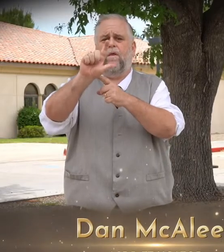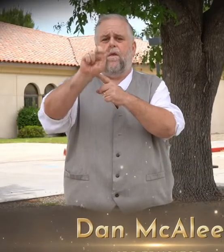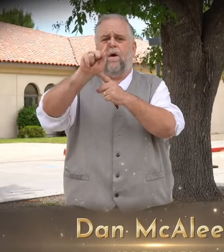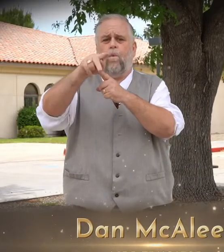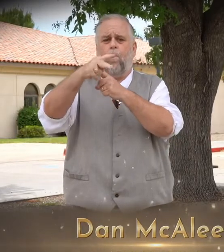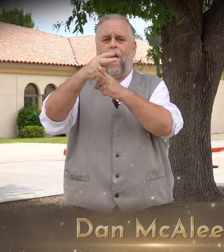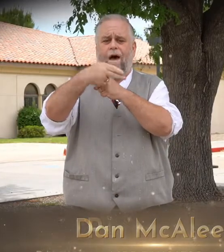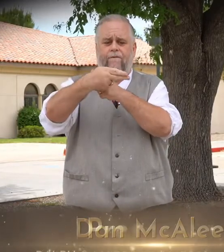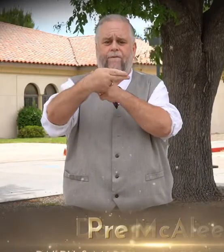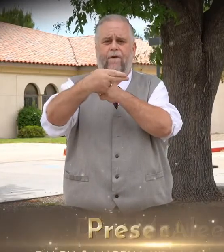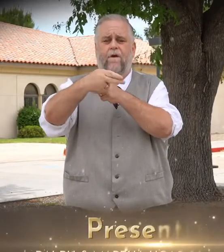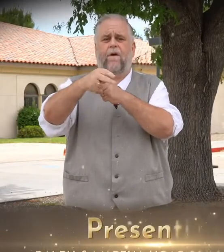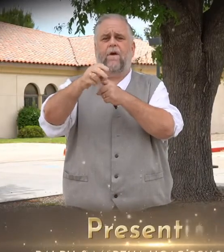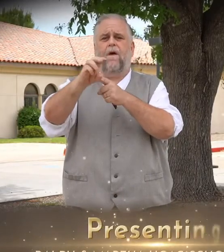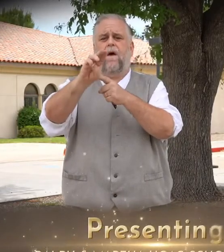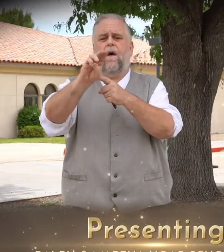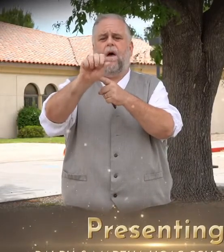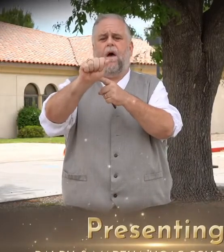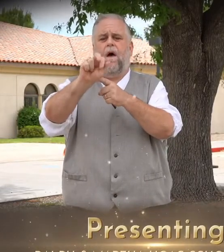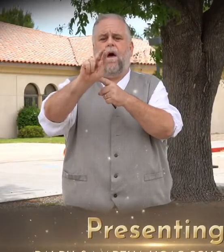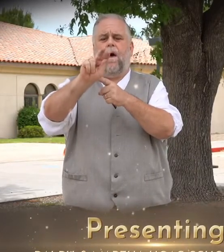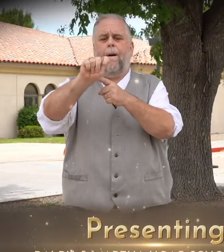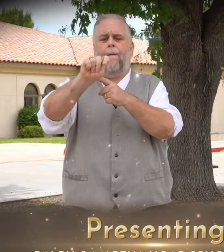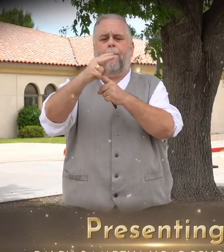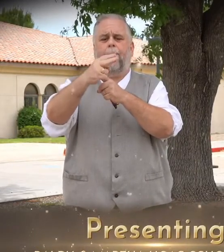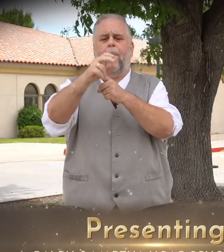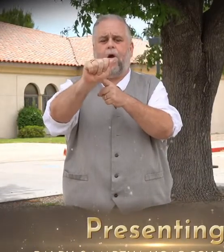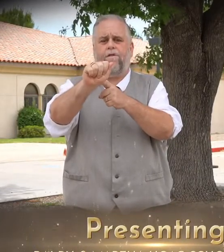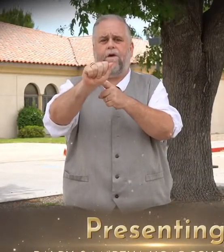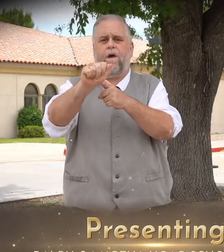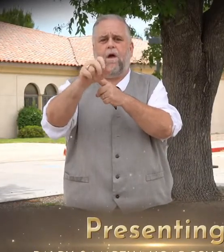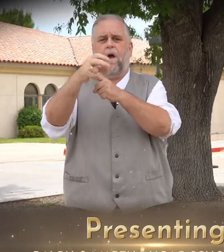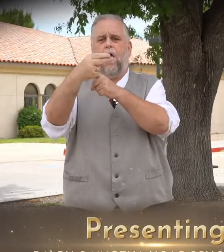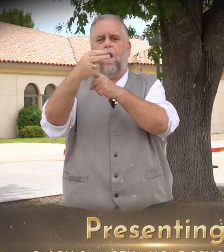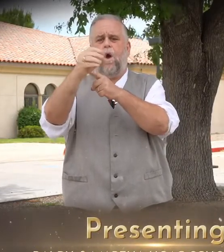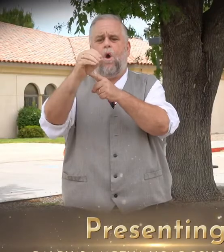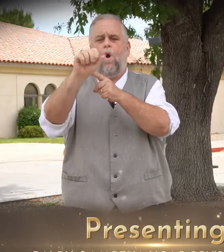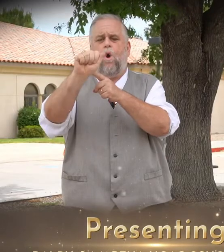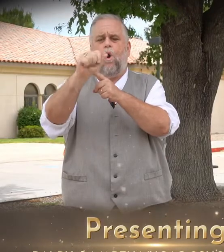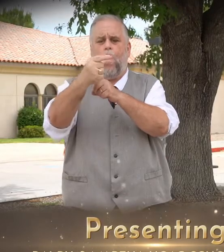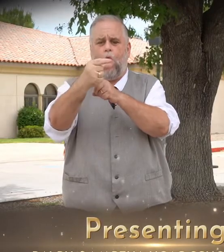AND MARTHA HOAGE SCHOLARSHIP AWARD